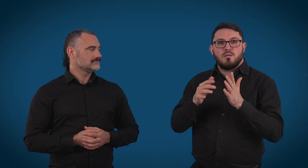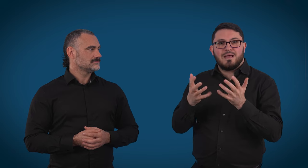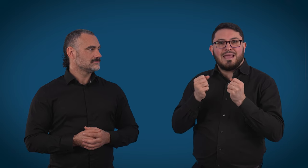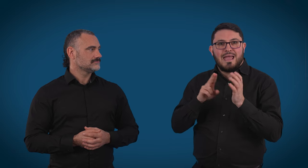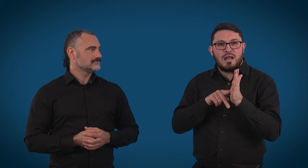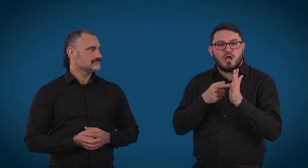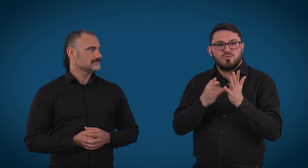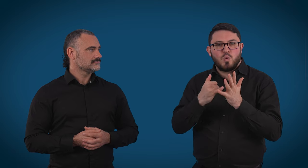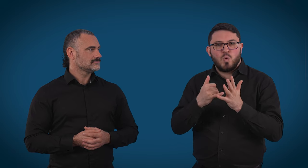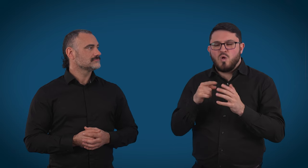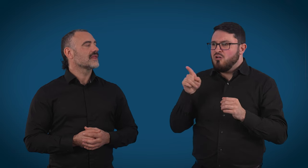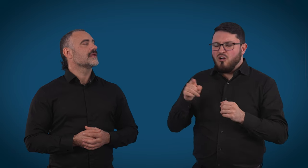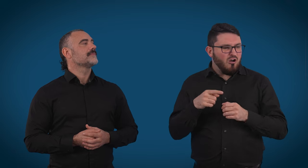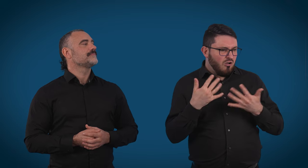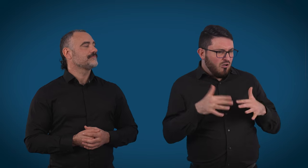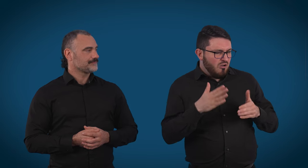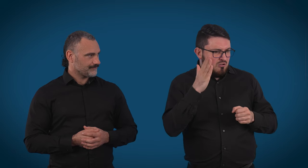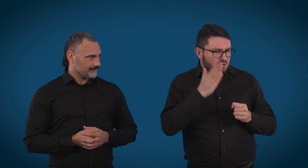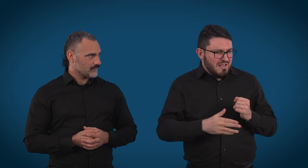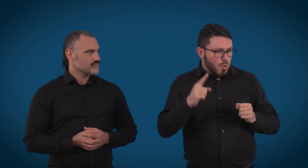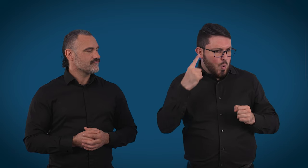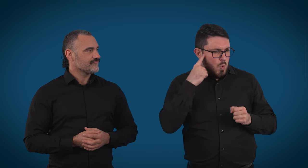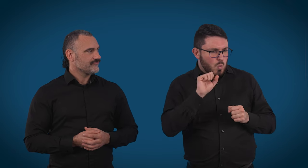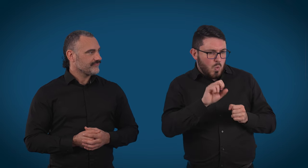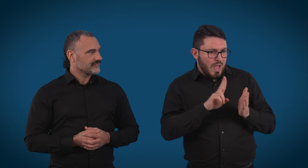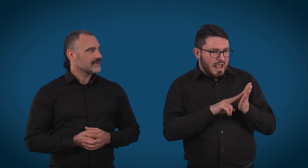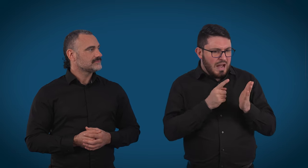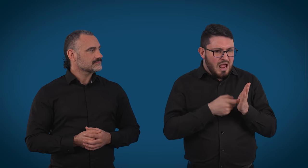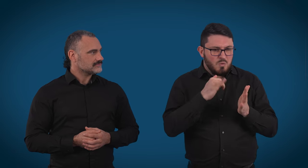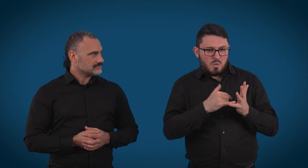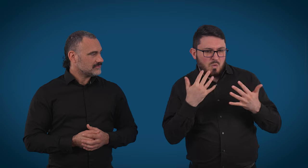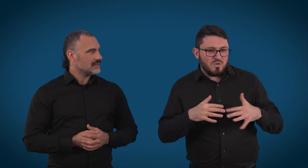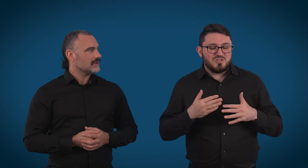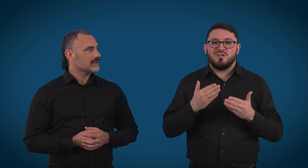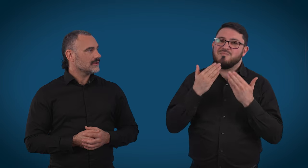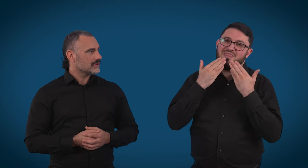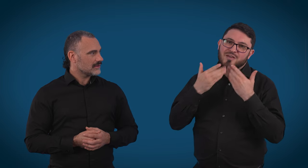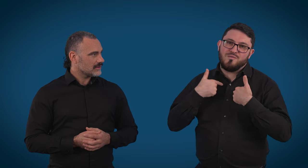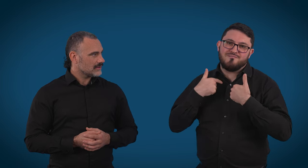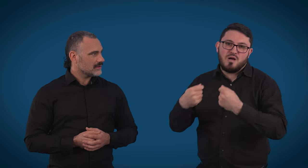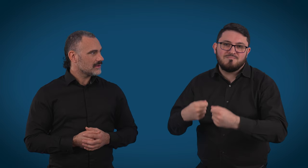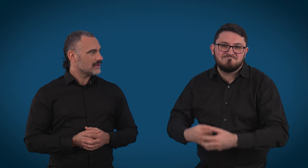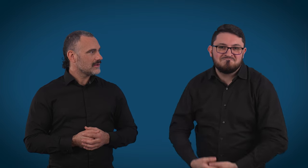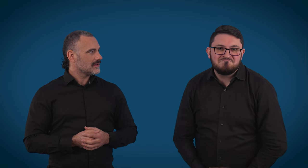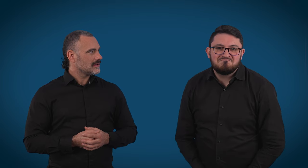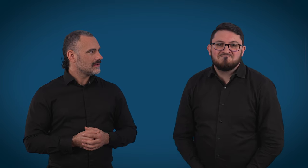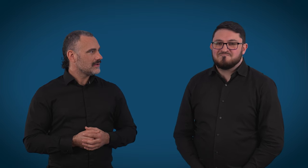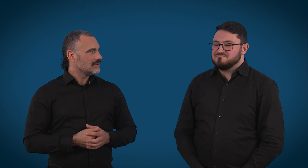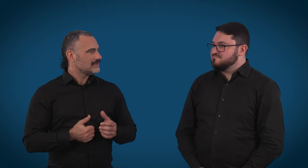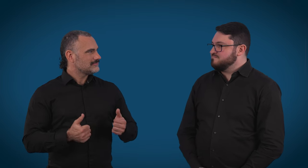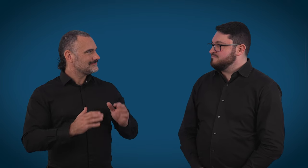someone's first call from the relay service and they go, wow, I've never heard of this service, but it's so cool. Thank you so much.